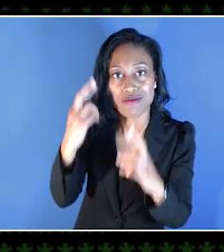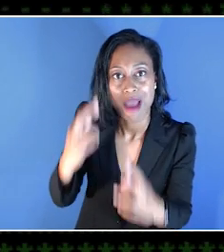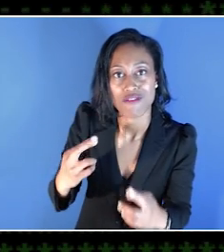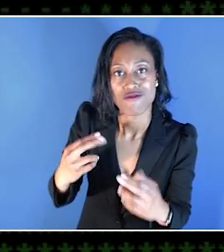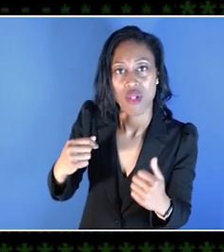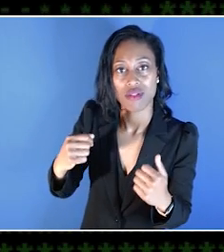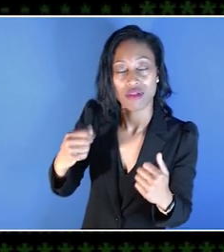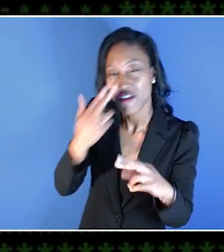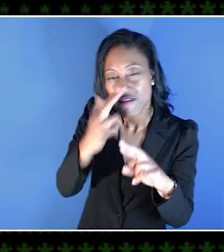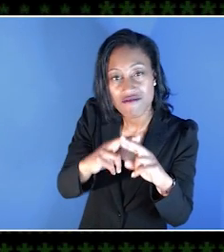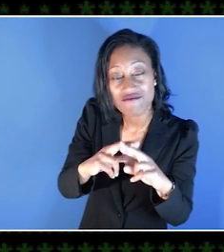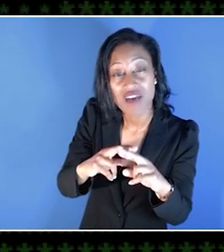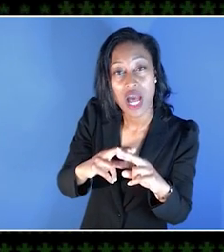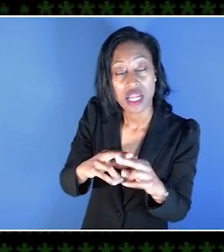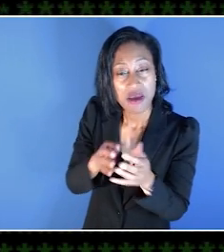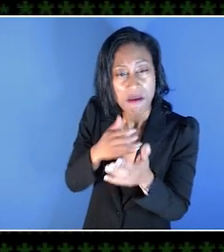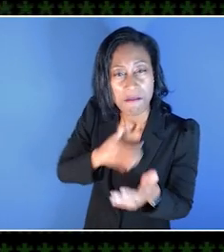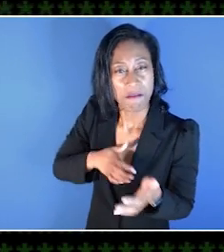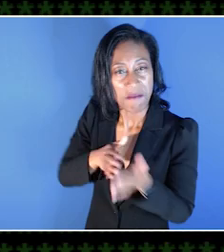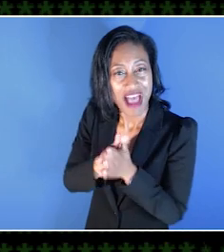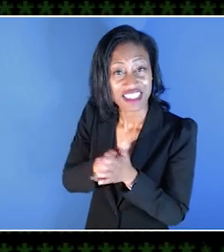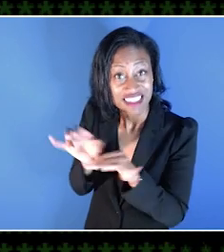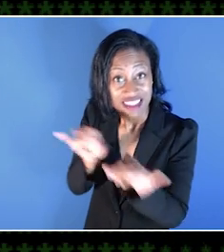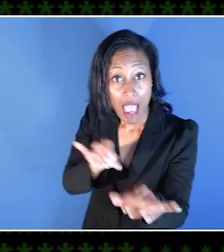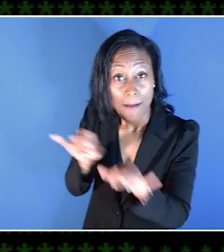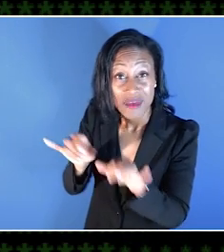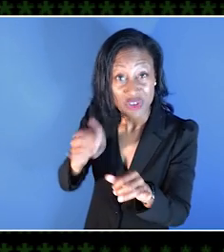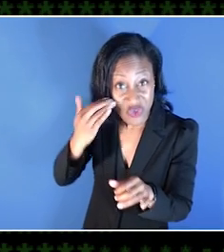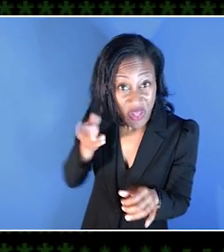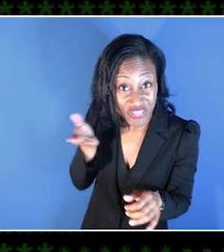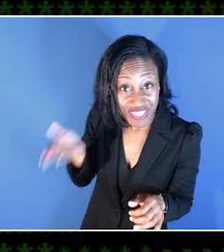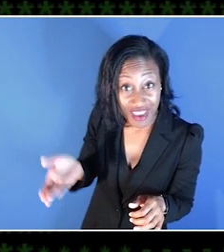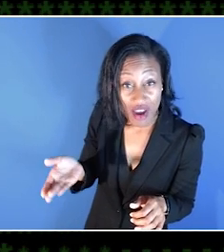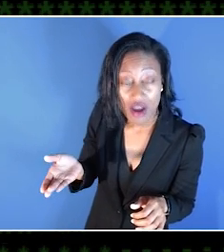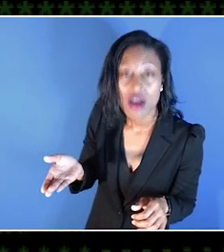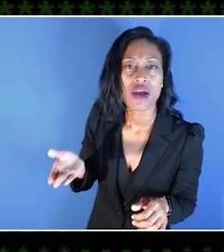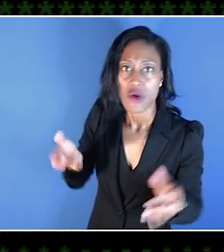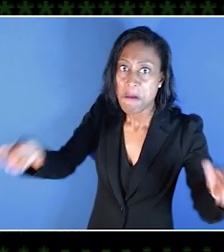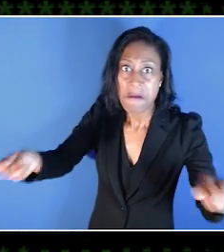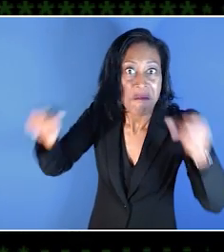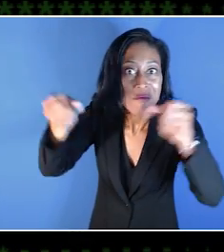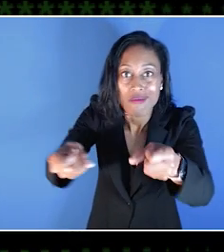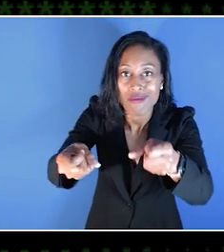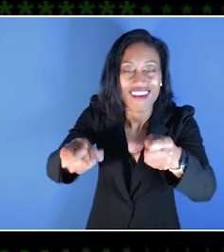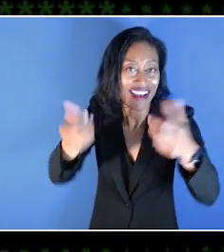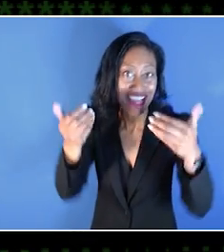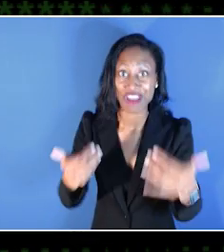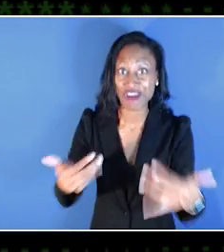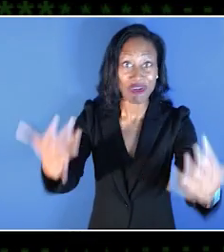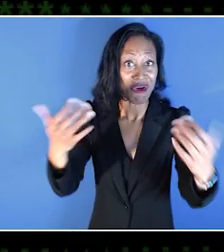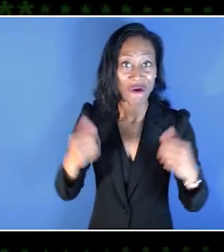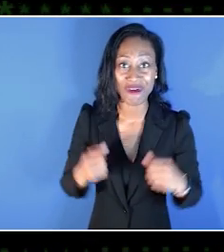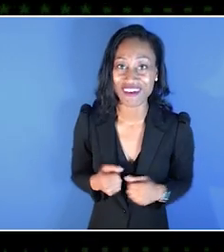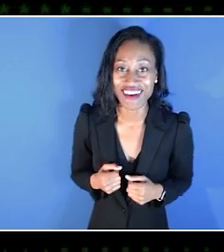who are fun and are passionate about the same things as you are, then you can access that. Here you go."